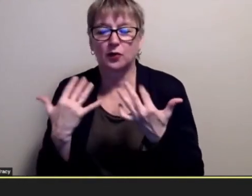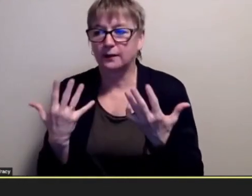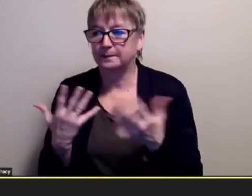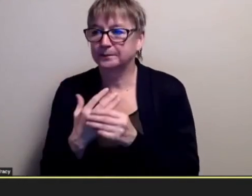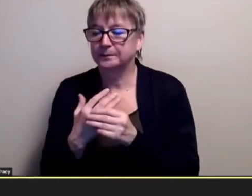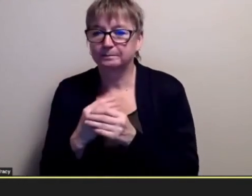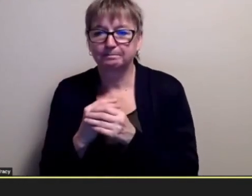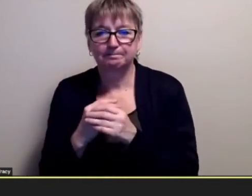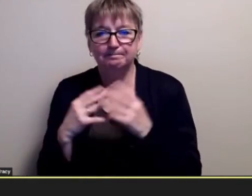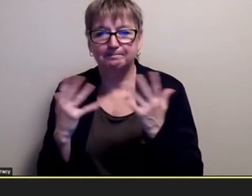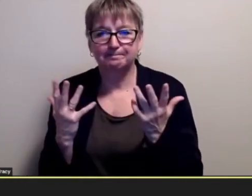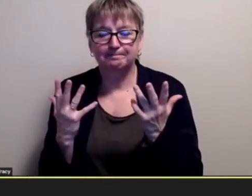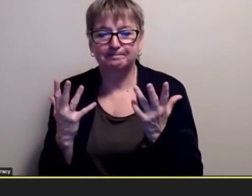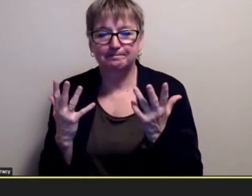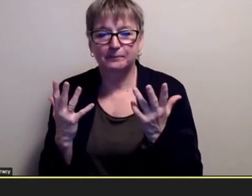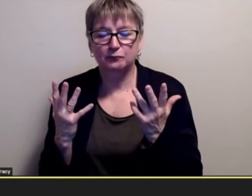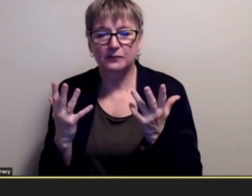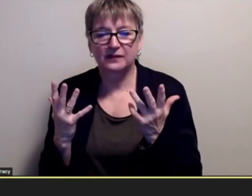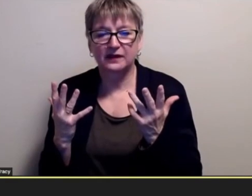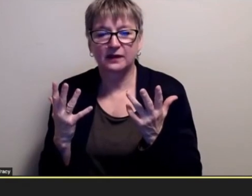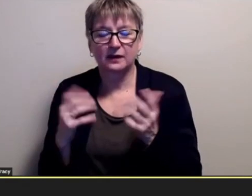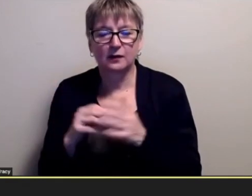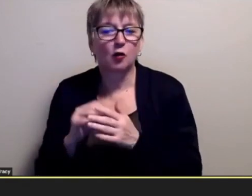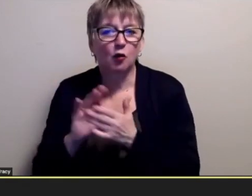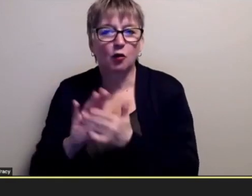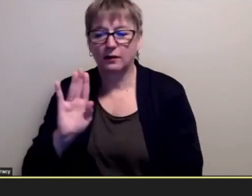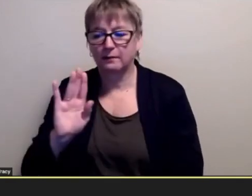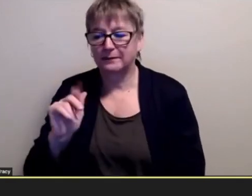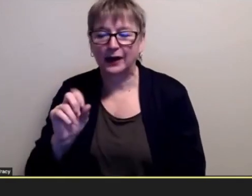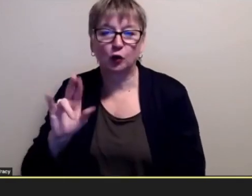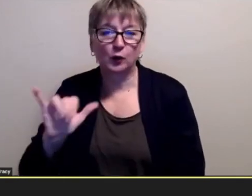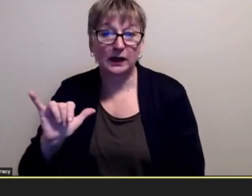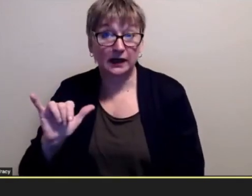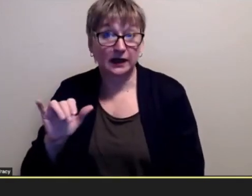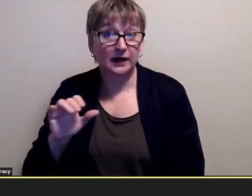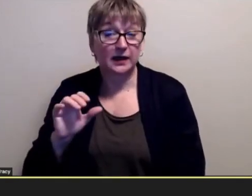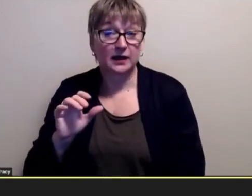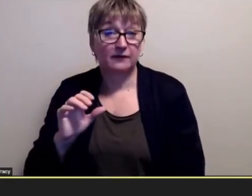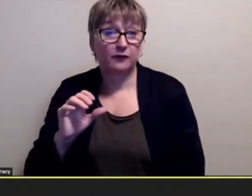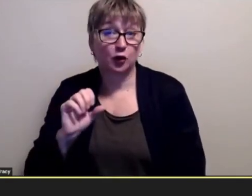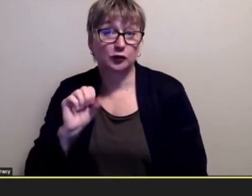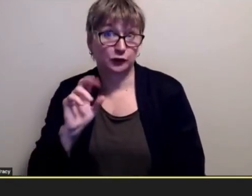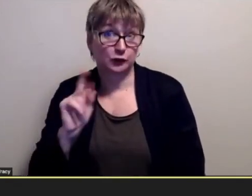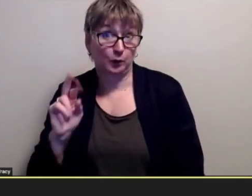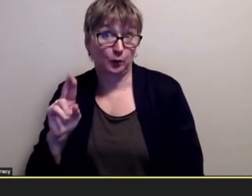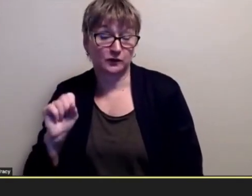in in the bakery at superstore or you know well or my favorite part obviously